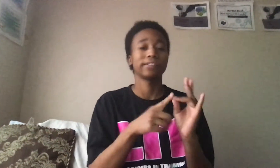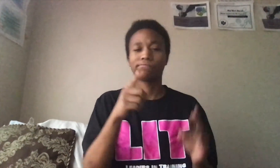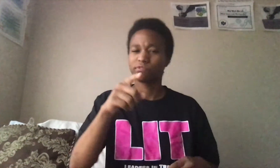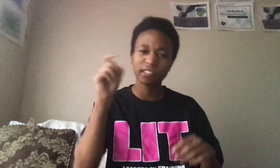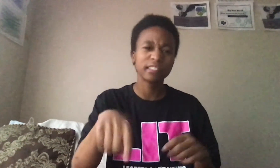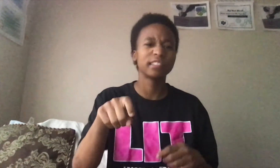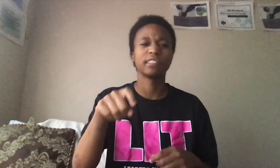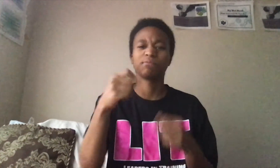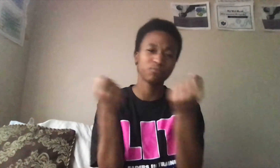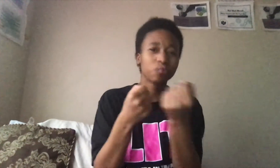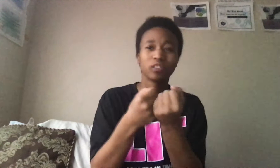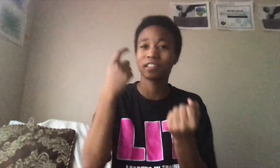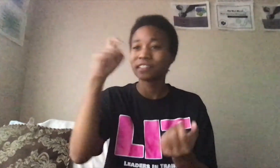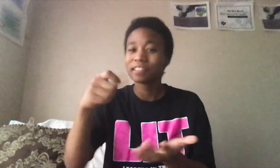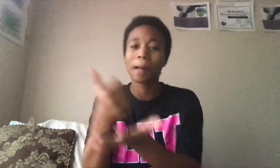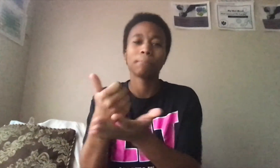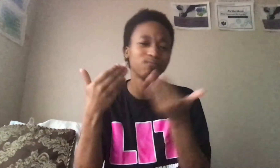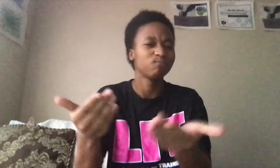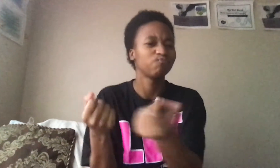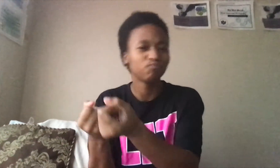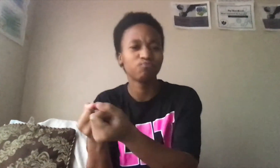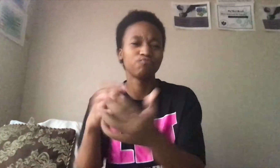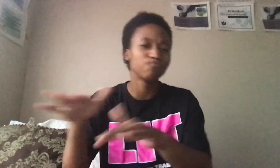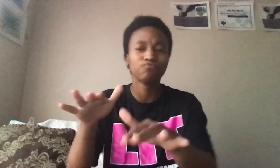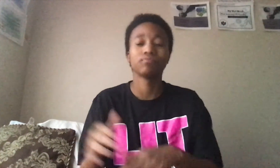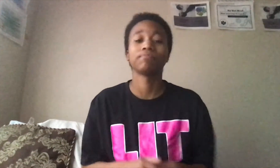7. Need support if they need help. go ahead support other people.